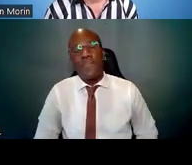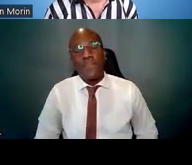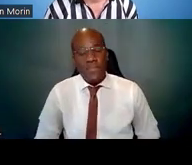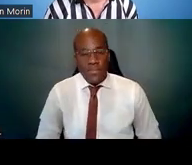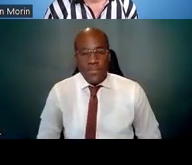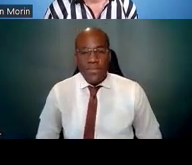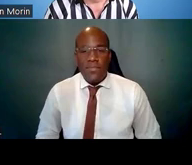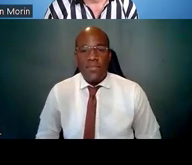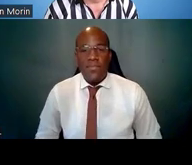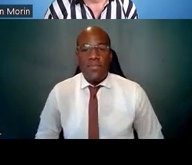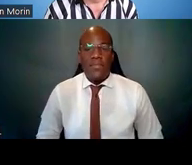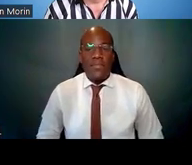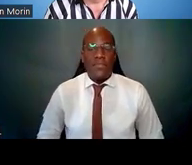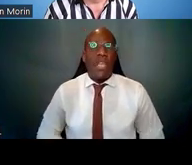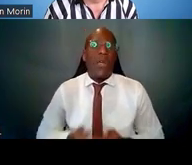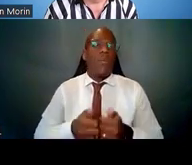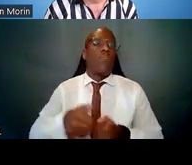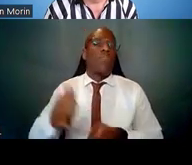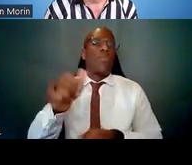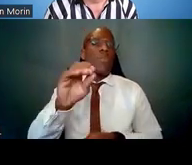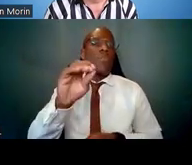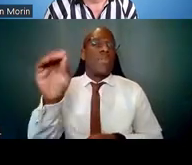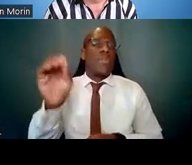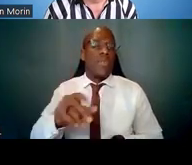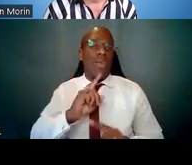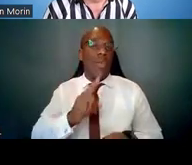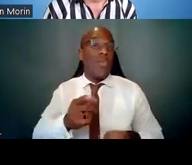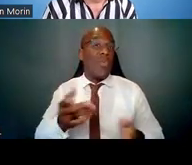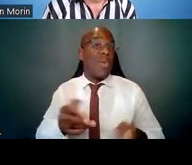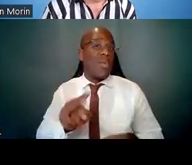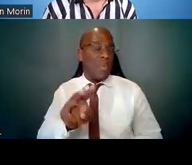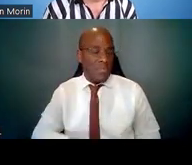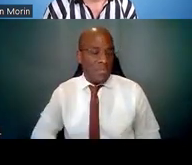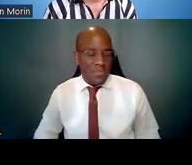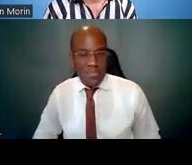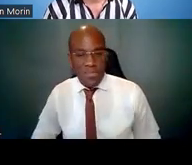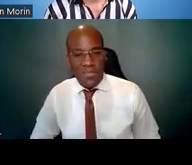and see what the majority has selected -- could be better.